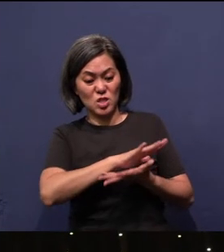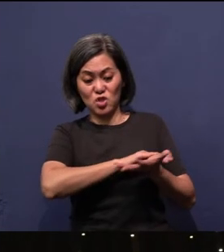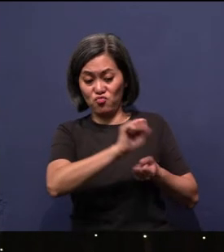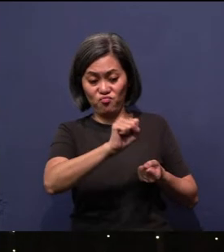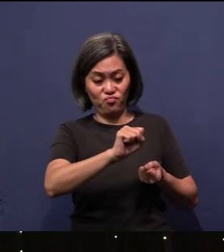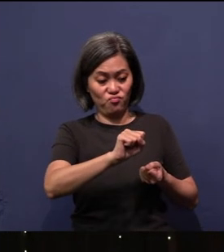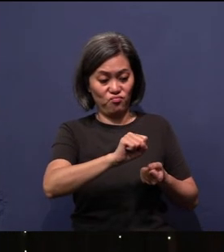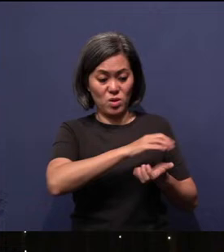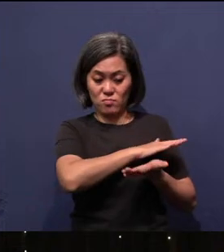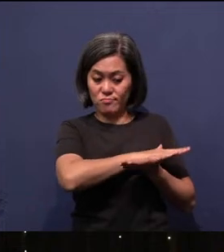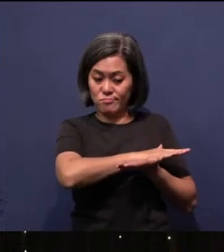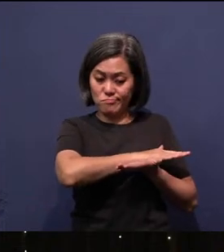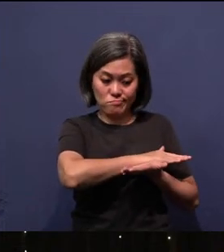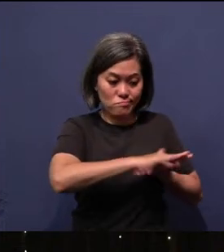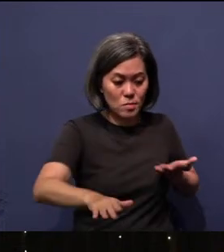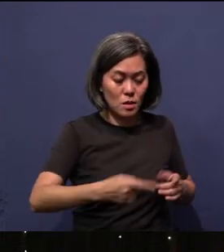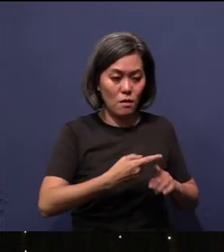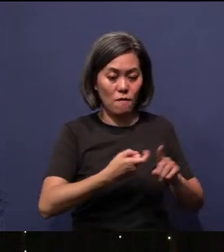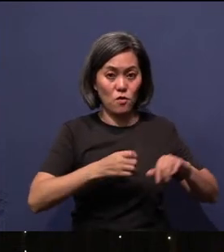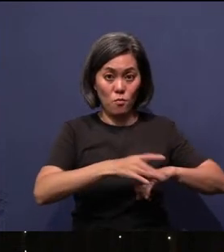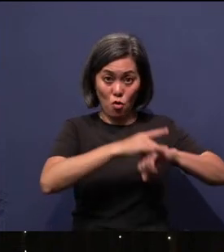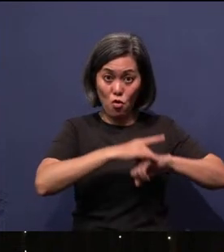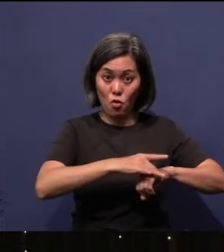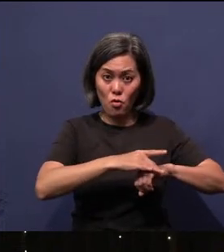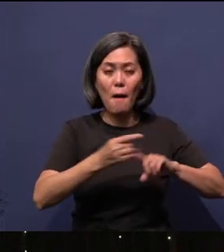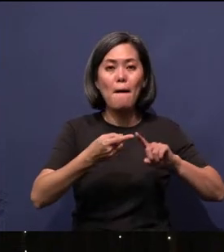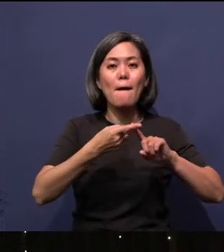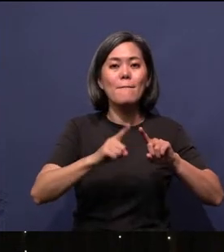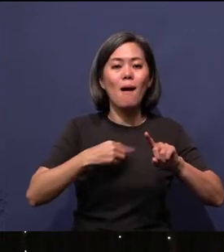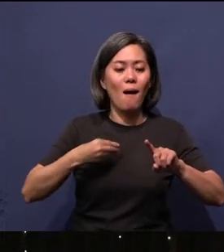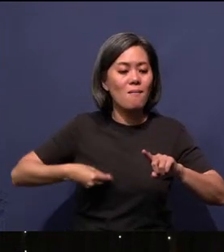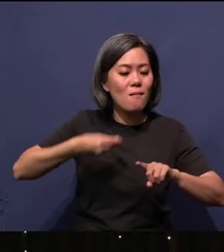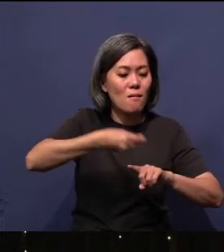will wipe you off the surface of the earth. But I'll give you a promise of a rainbow."